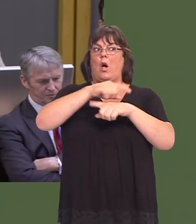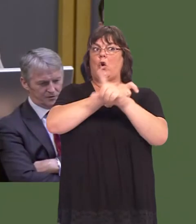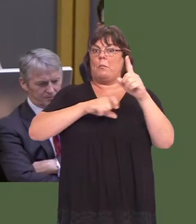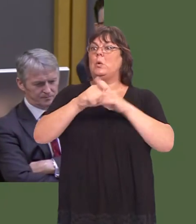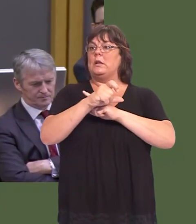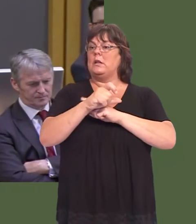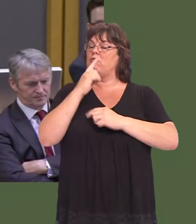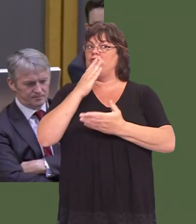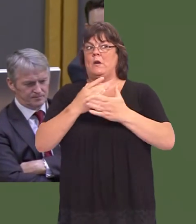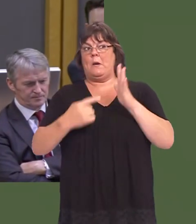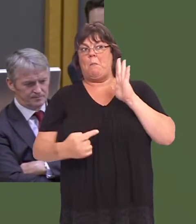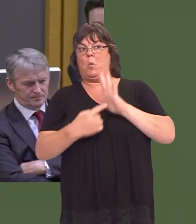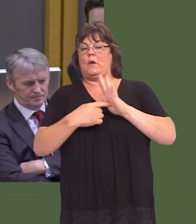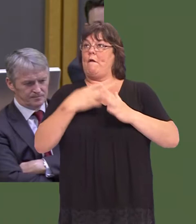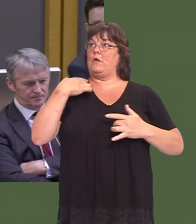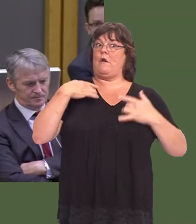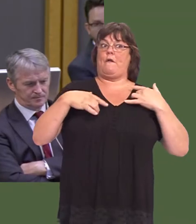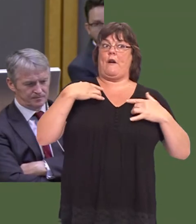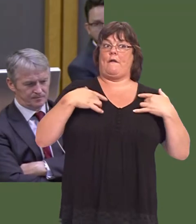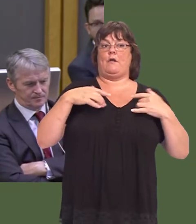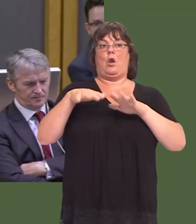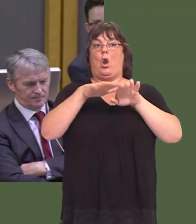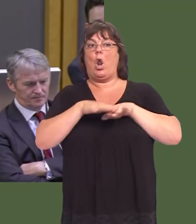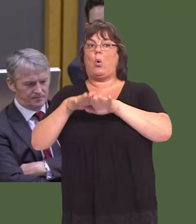itís vitally important that we have a thriving local democracy.